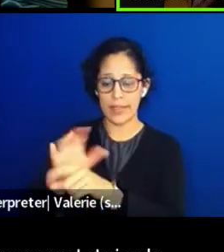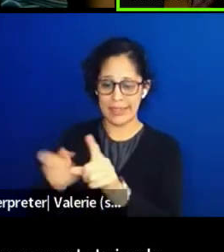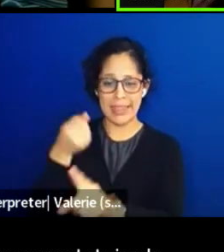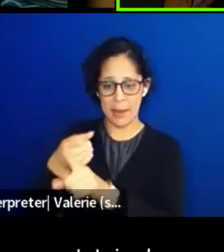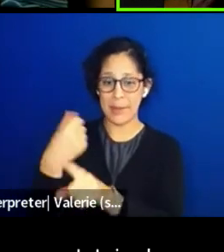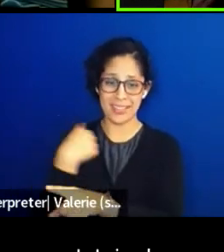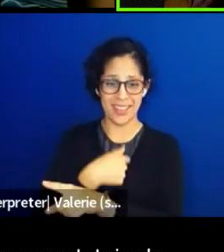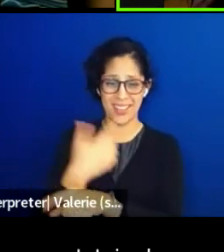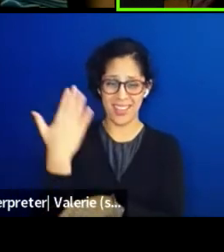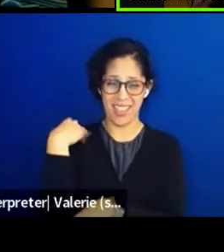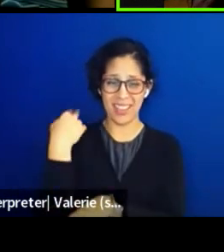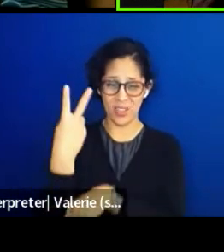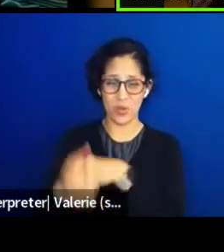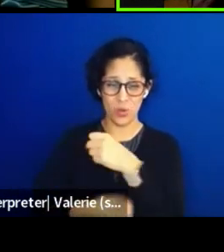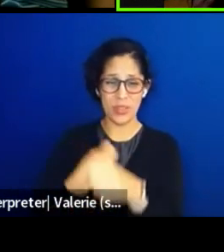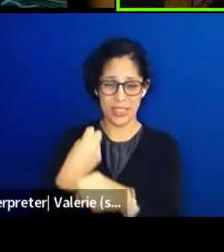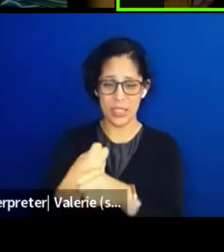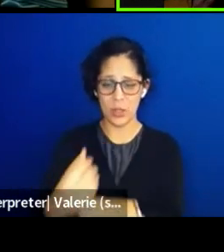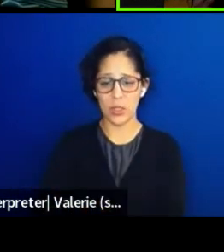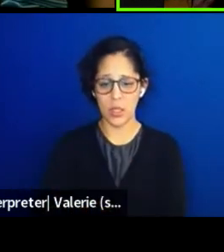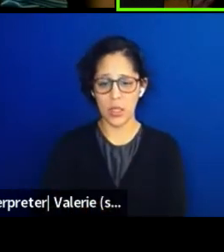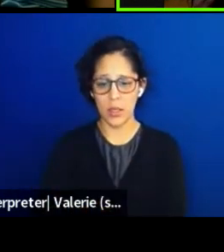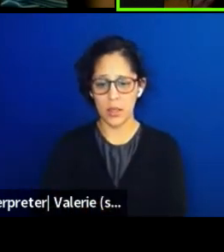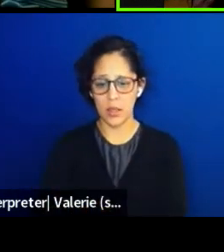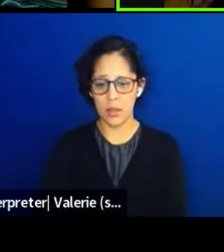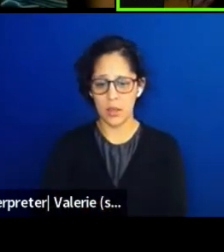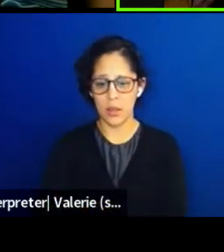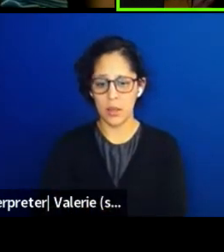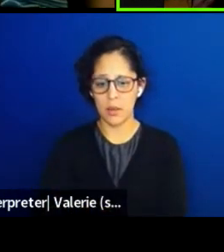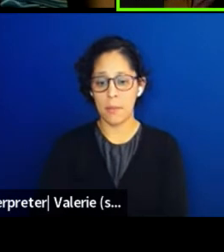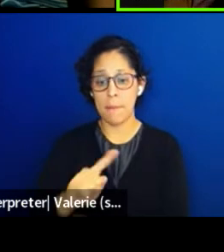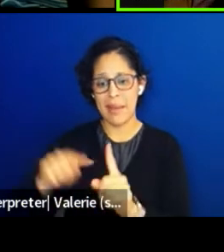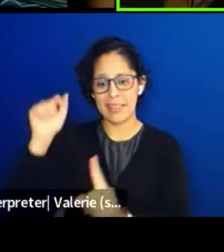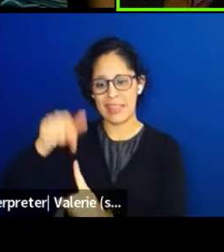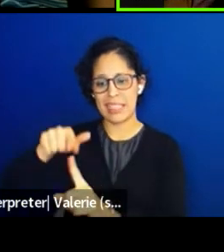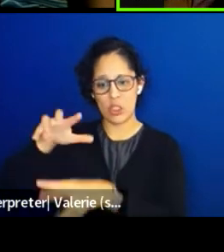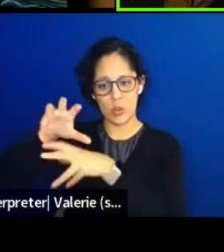but this is something that is a tradition, that is amazing.